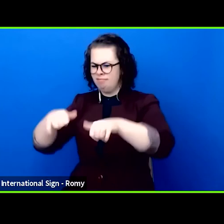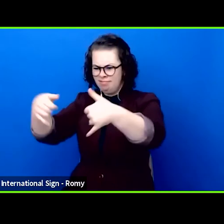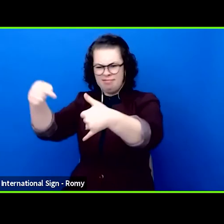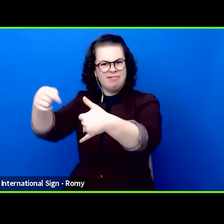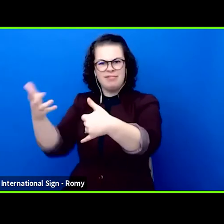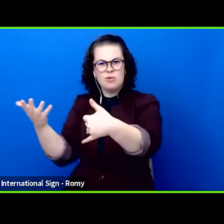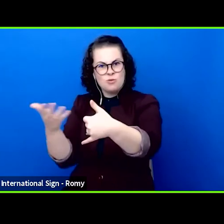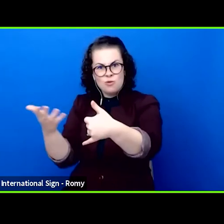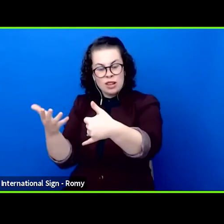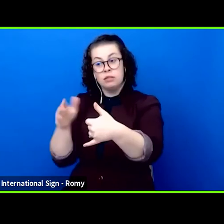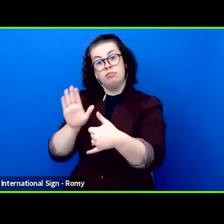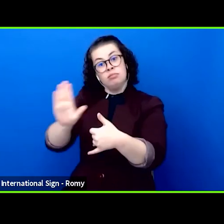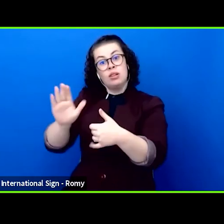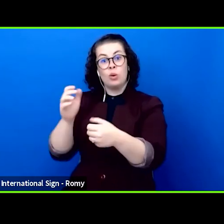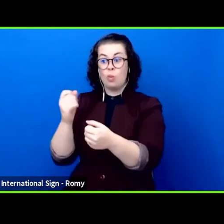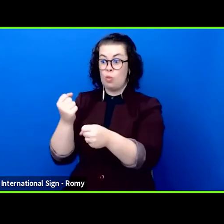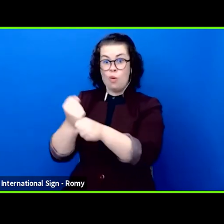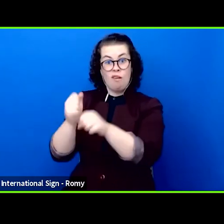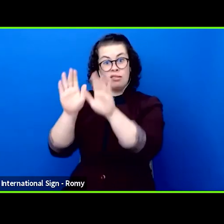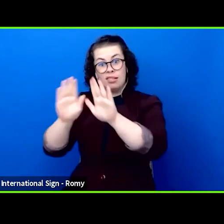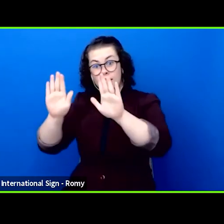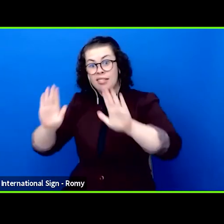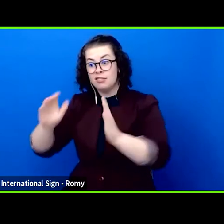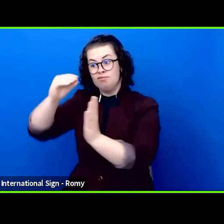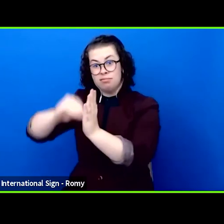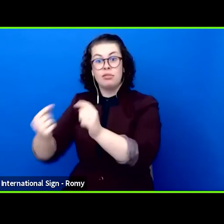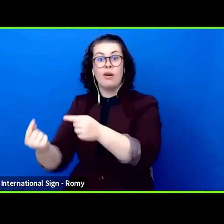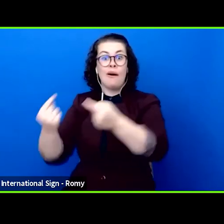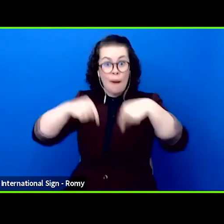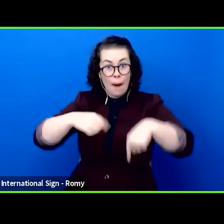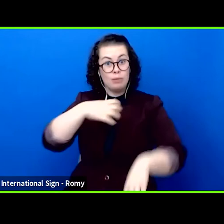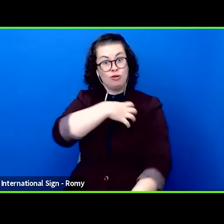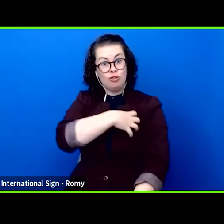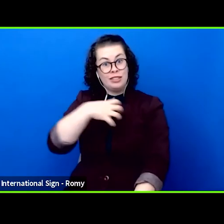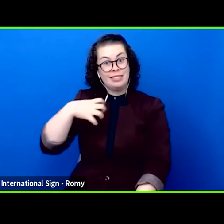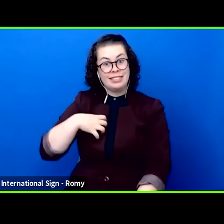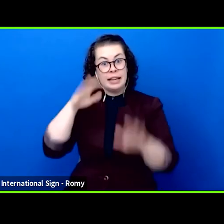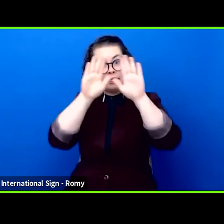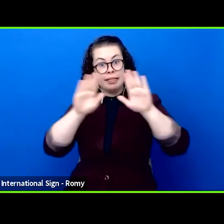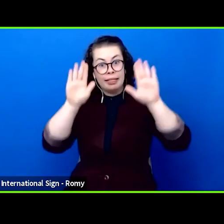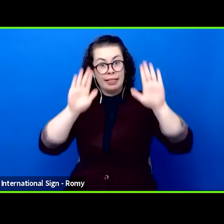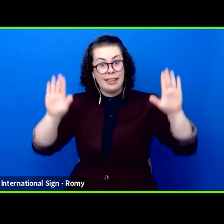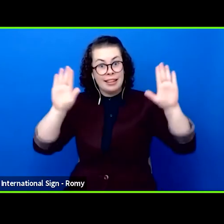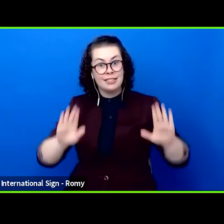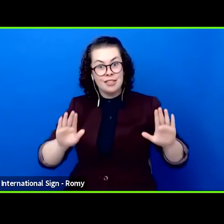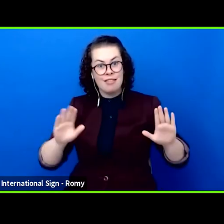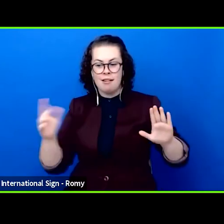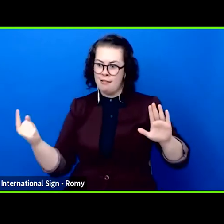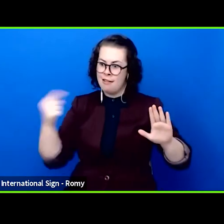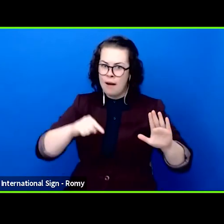a new work at our theatre in Dresden and to gain experience in a new artistic environment. At the